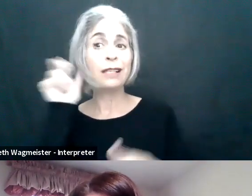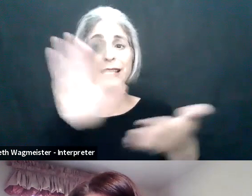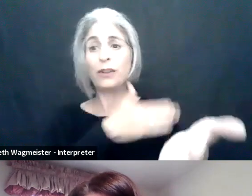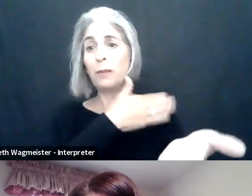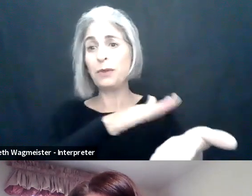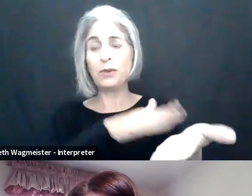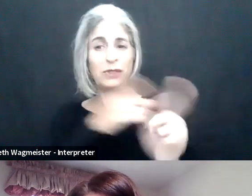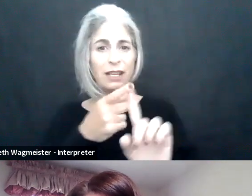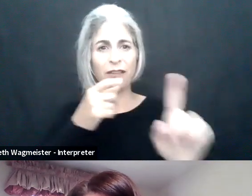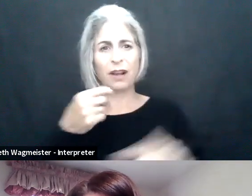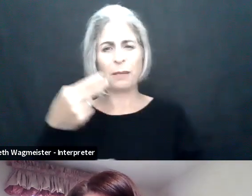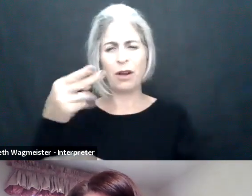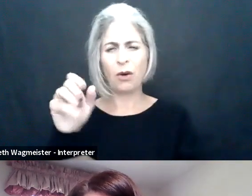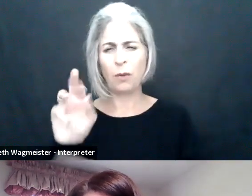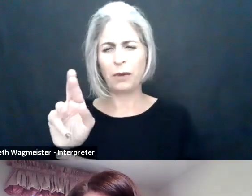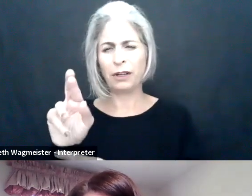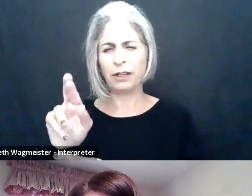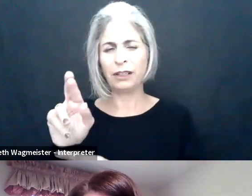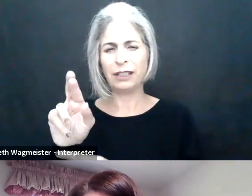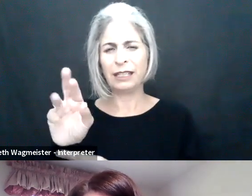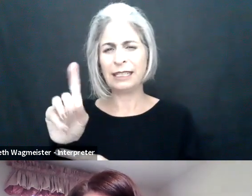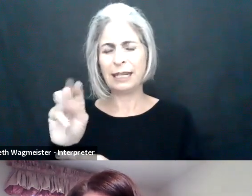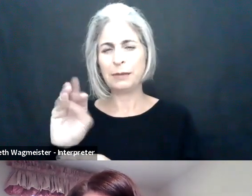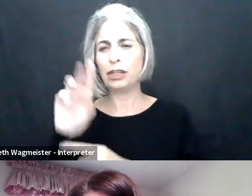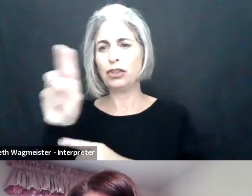Rachel: Yes.